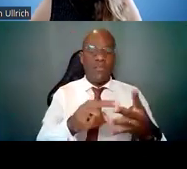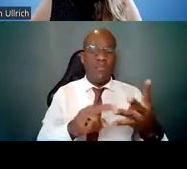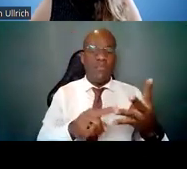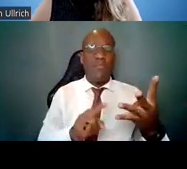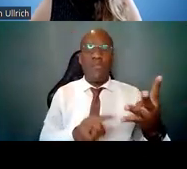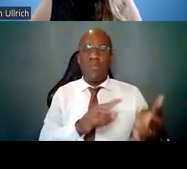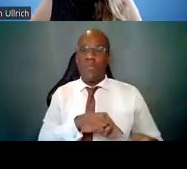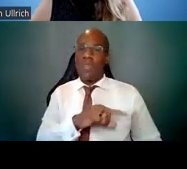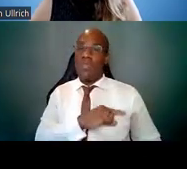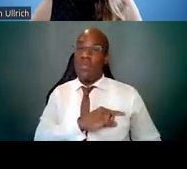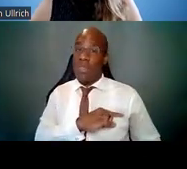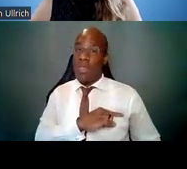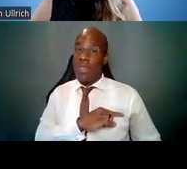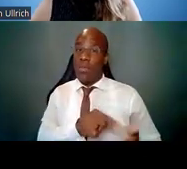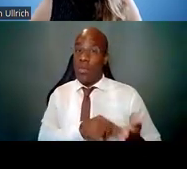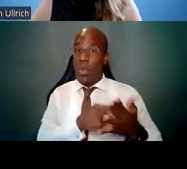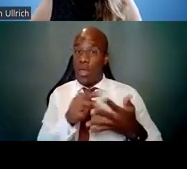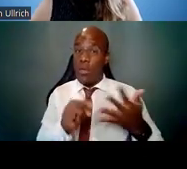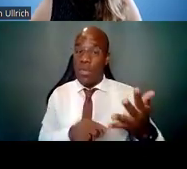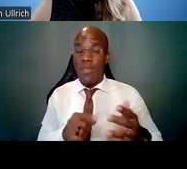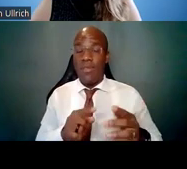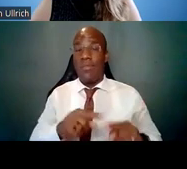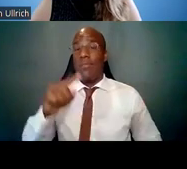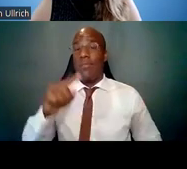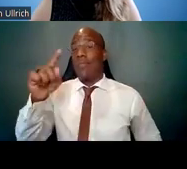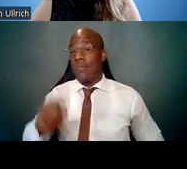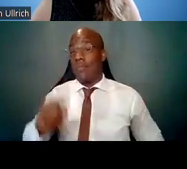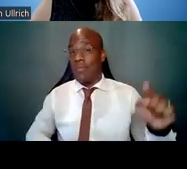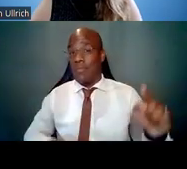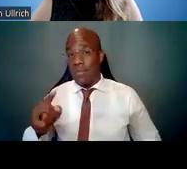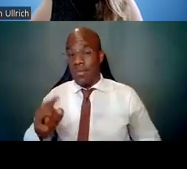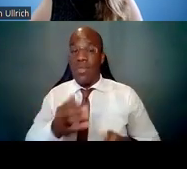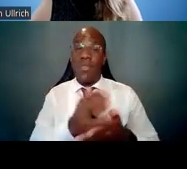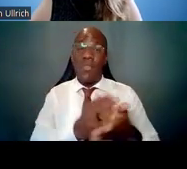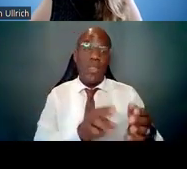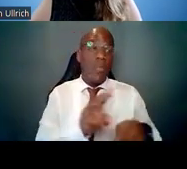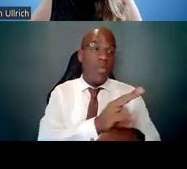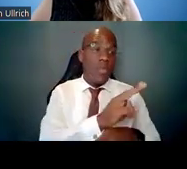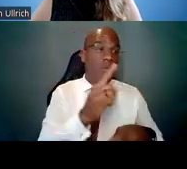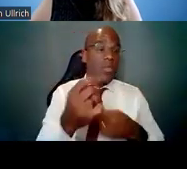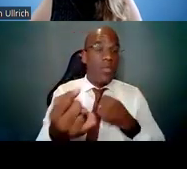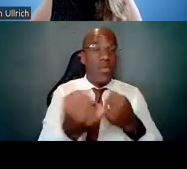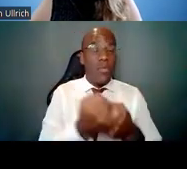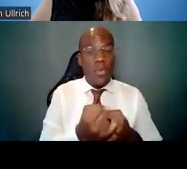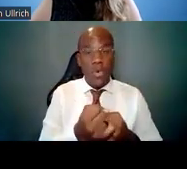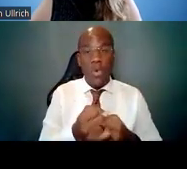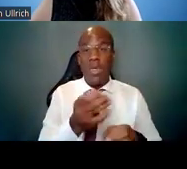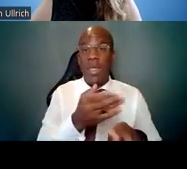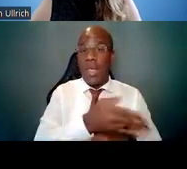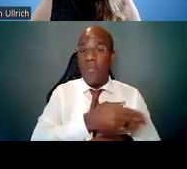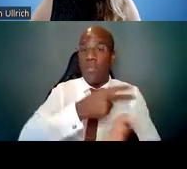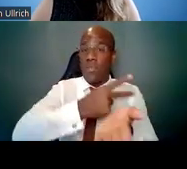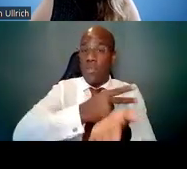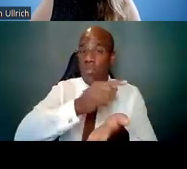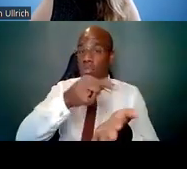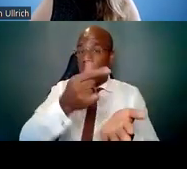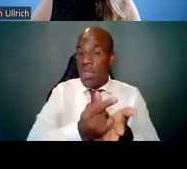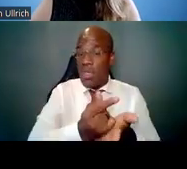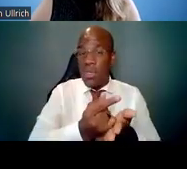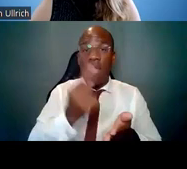Some use them mostly to support postdocs, and some it's more of a transitional type of award,